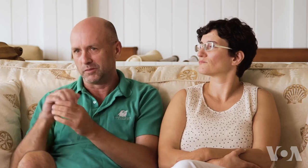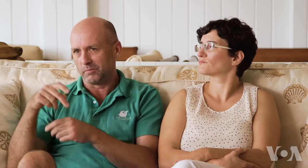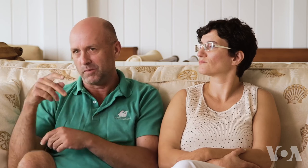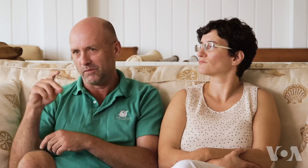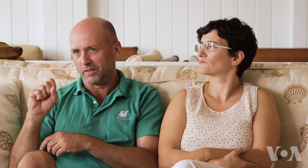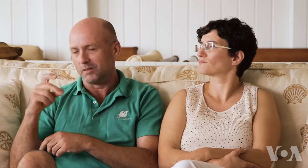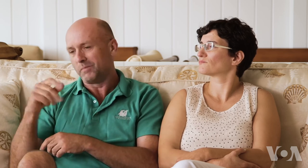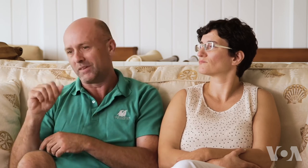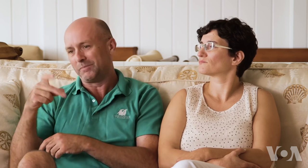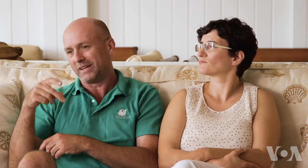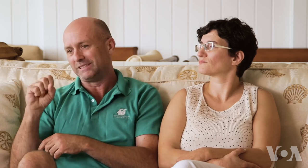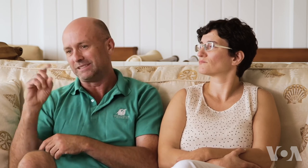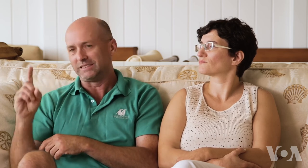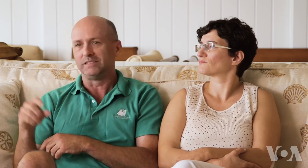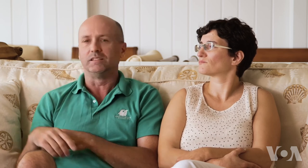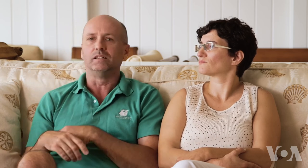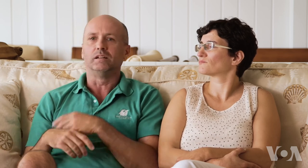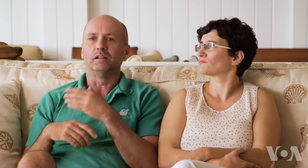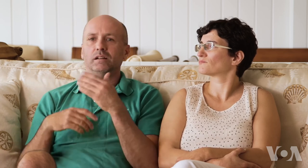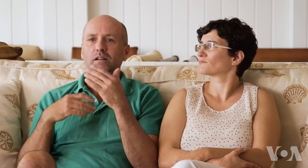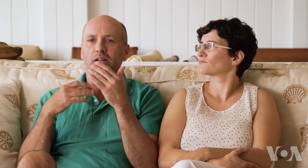his brother went to a deaf school in Pennsylvania, PSD.